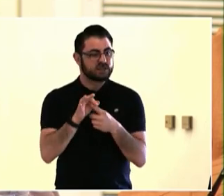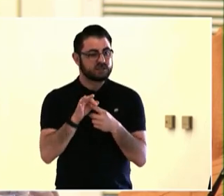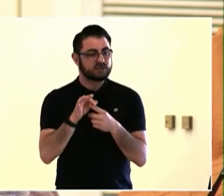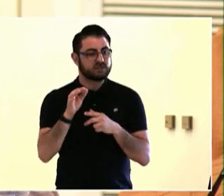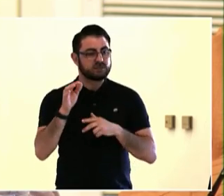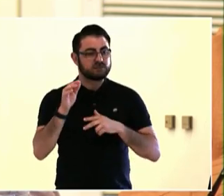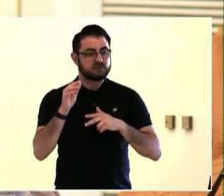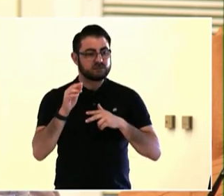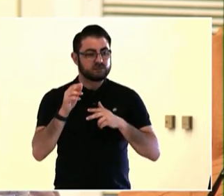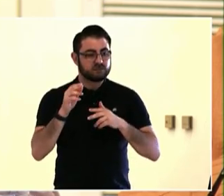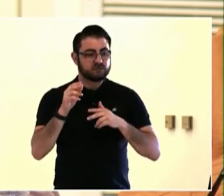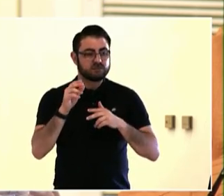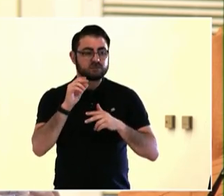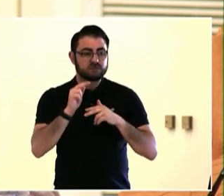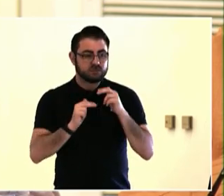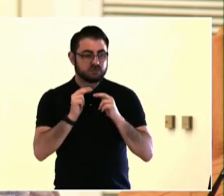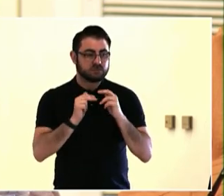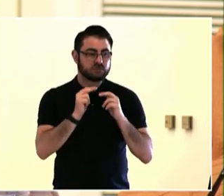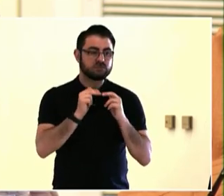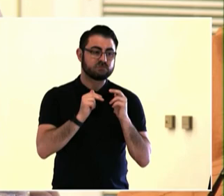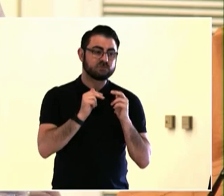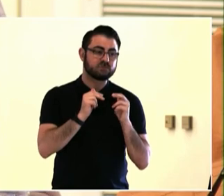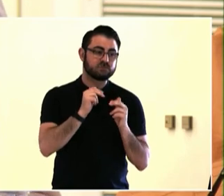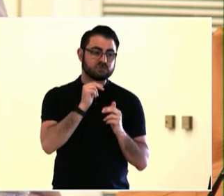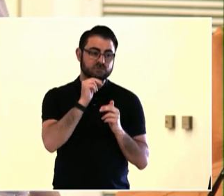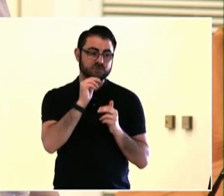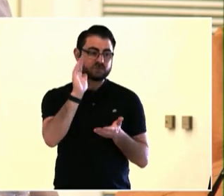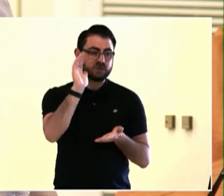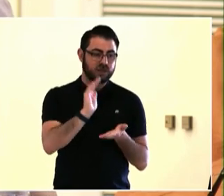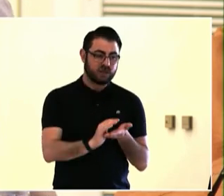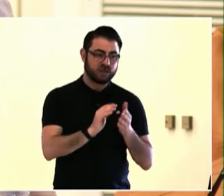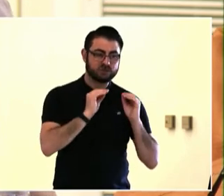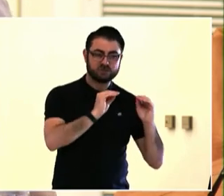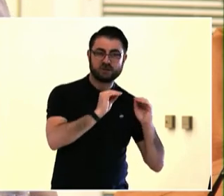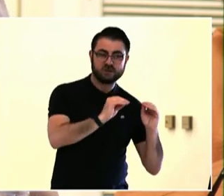this is just an observation, you know, making it easier for community members to understand